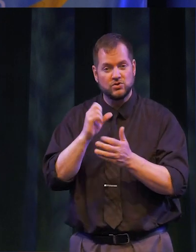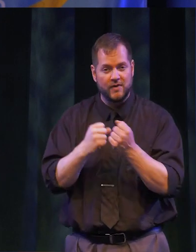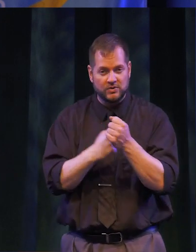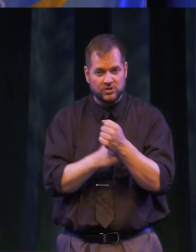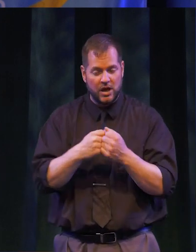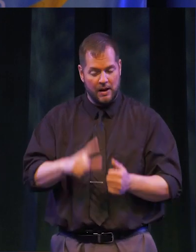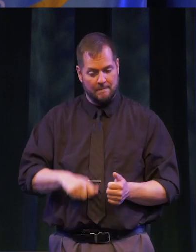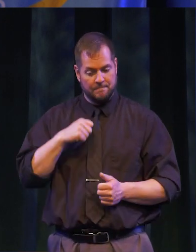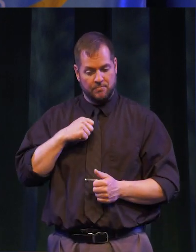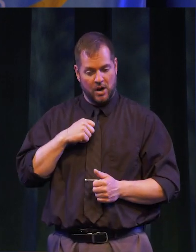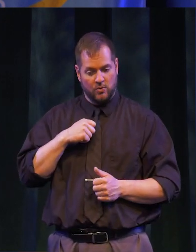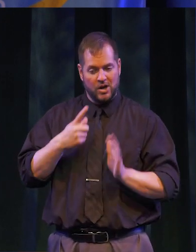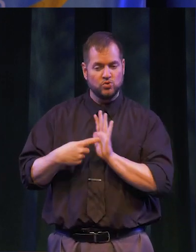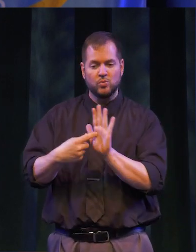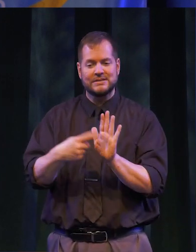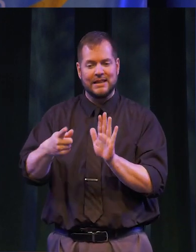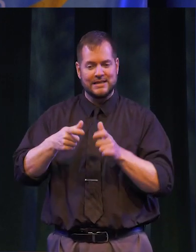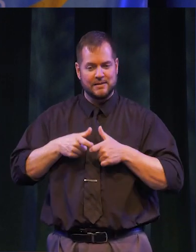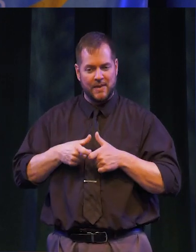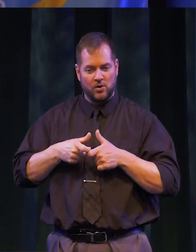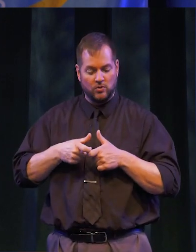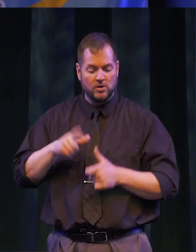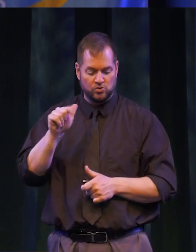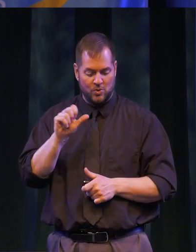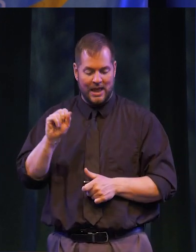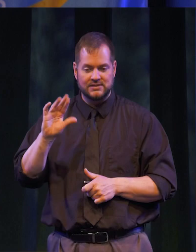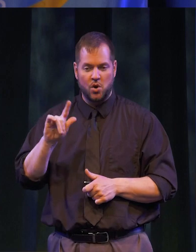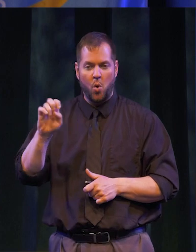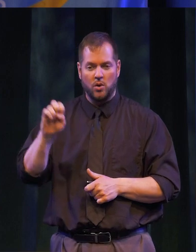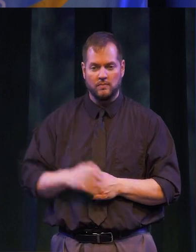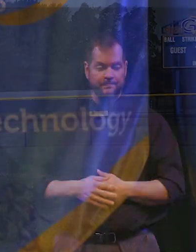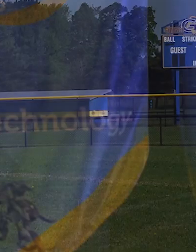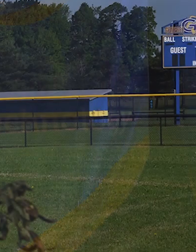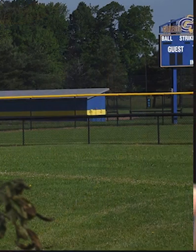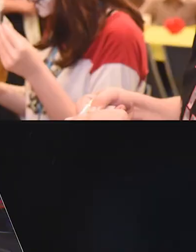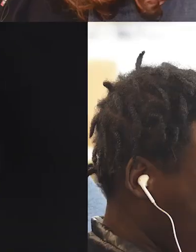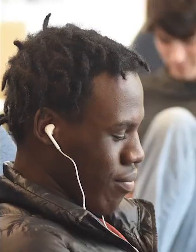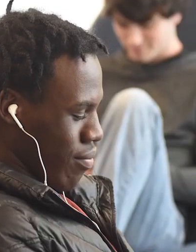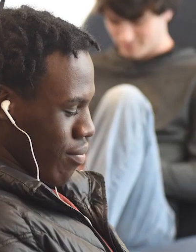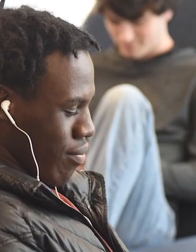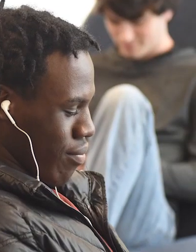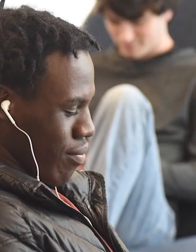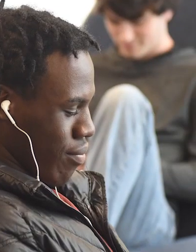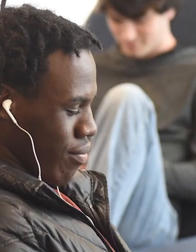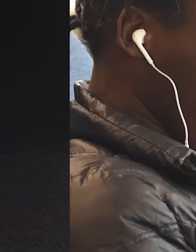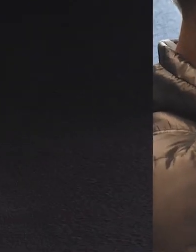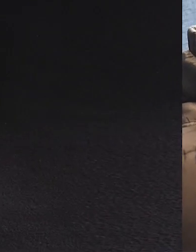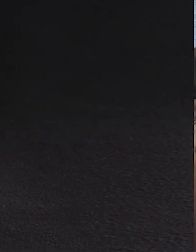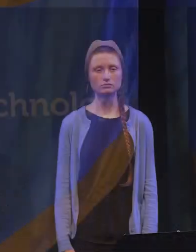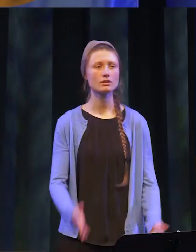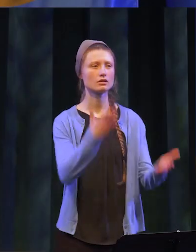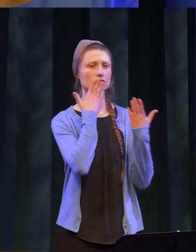I AM PROUD TO PRESENT THE 2021 ALPHA MEDAL OF SERVICE TO LES COLE.